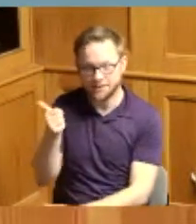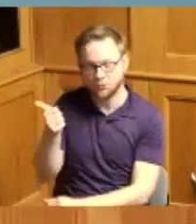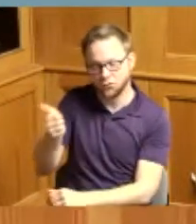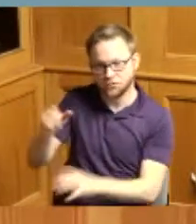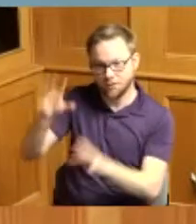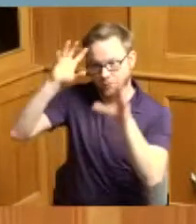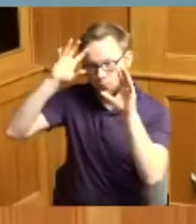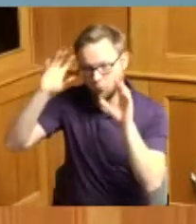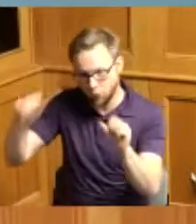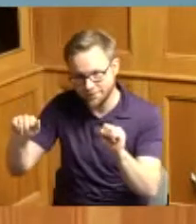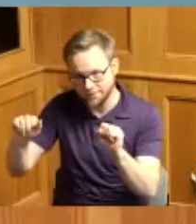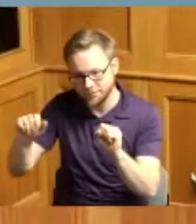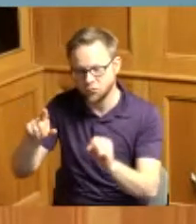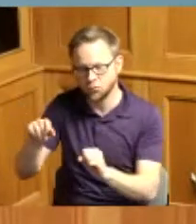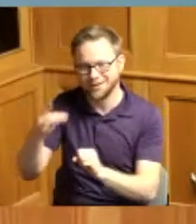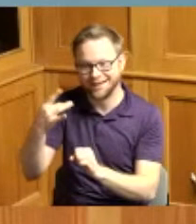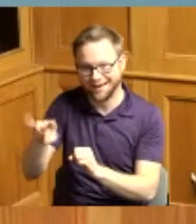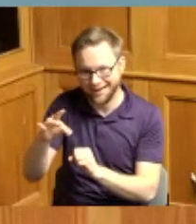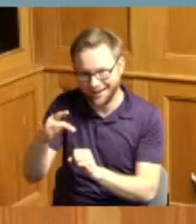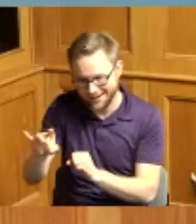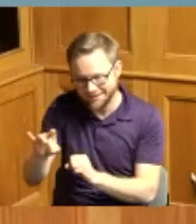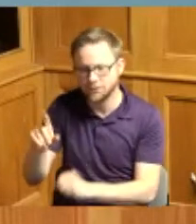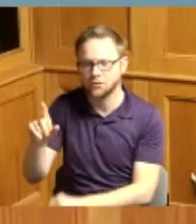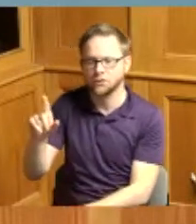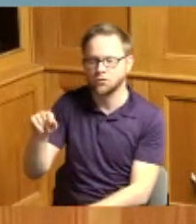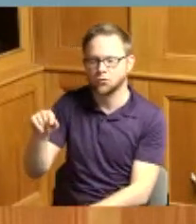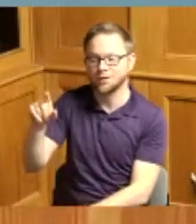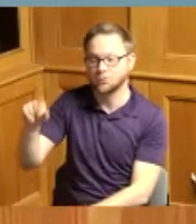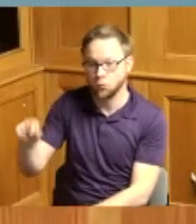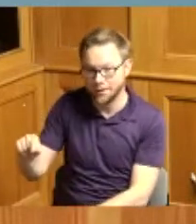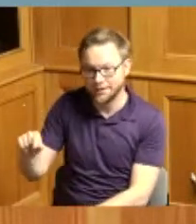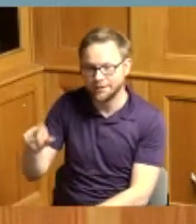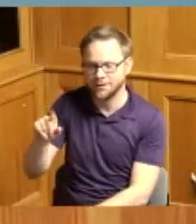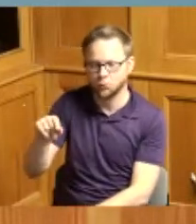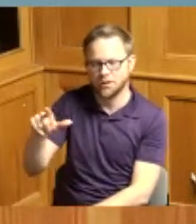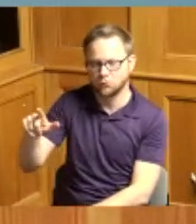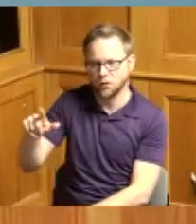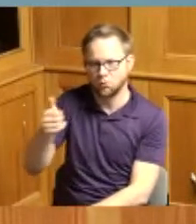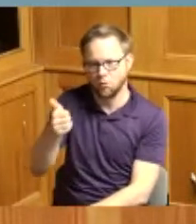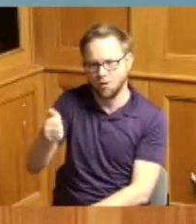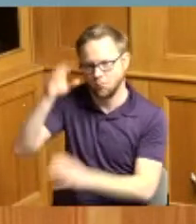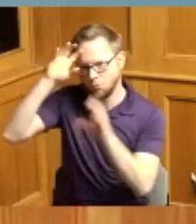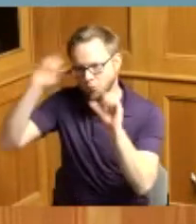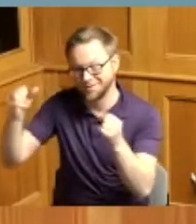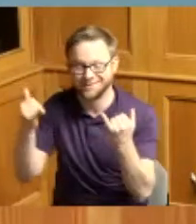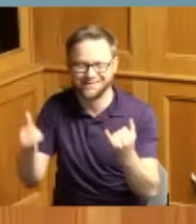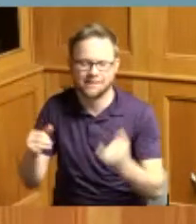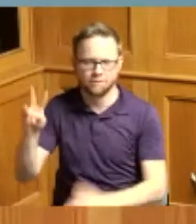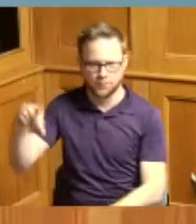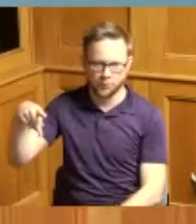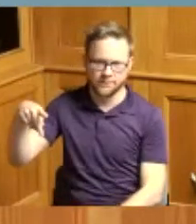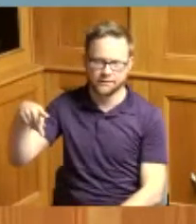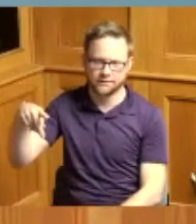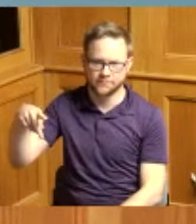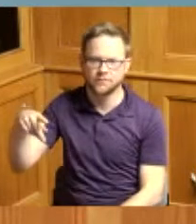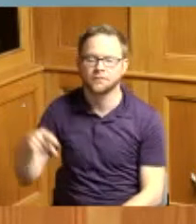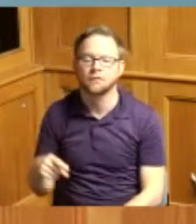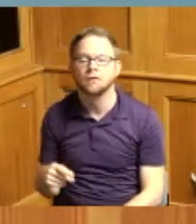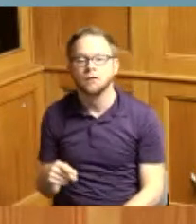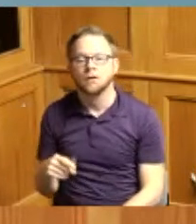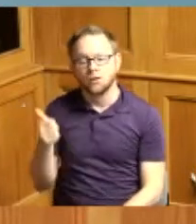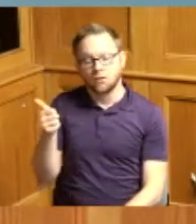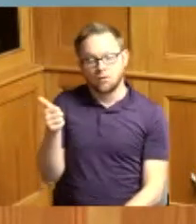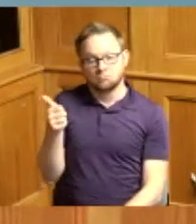in 2018 2020 and 21 currently serves as Vice President and whereas Carolyn was appointed by her